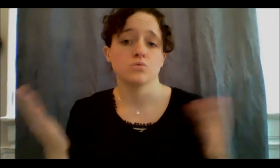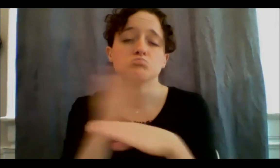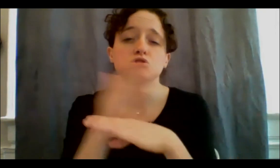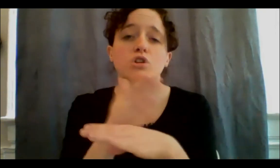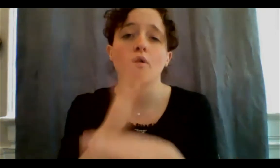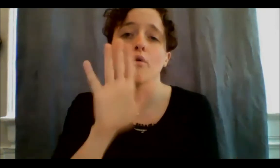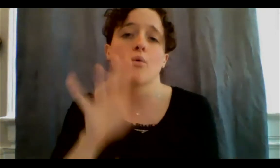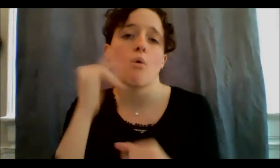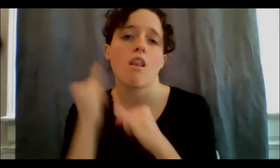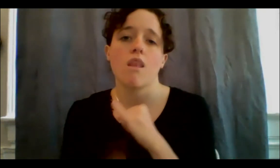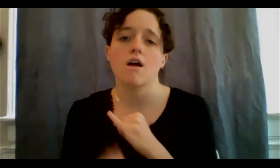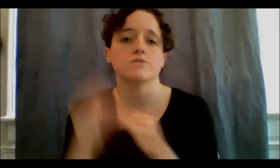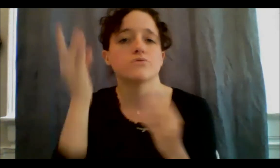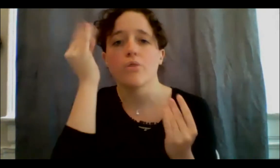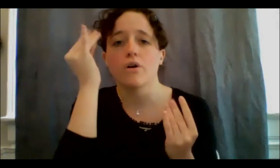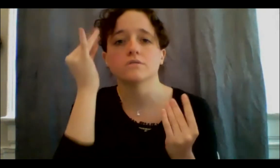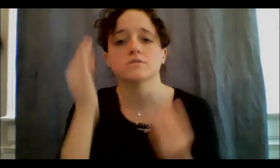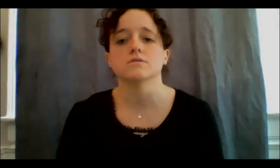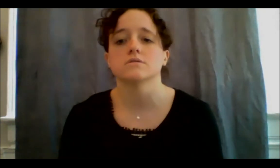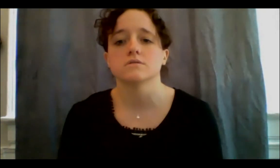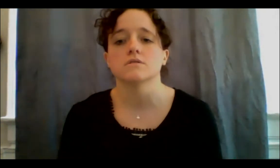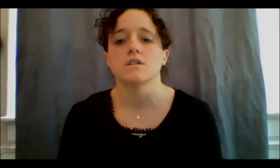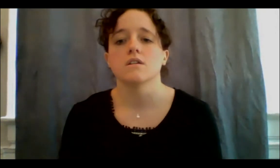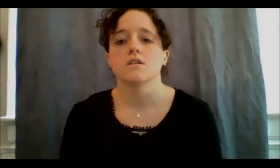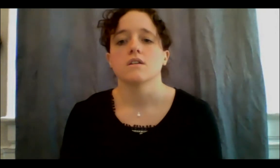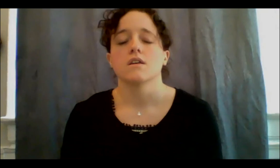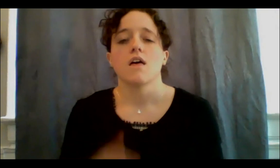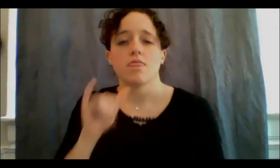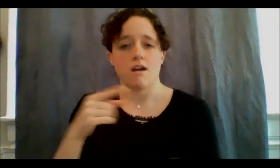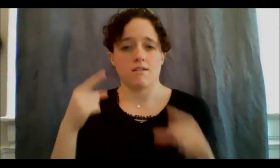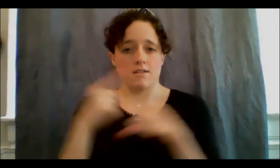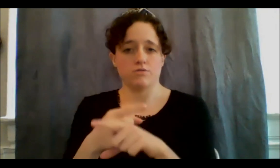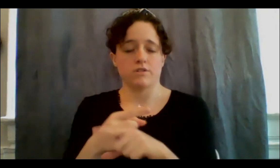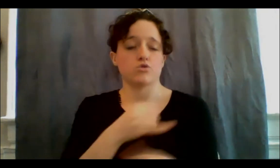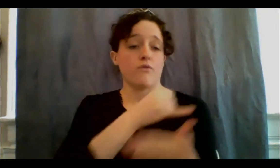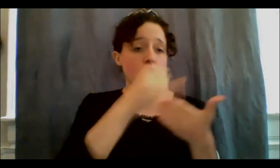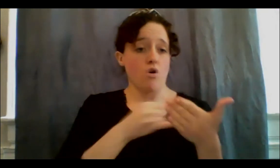on this intersection of art, activism, and mental health